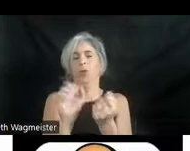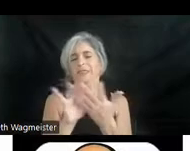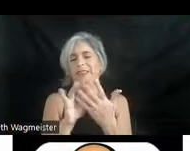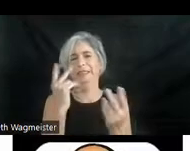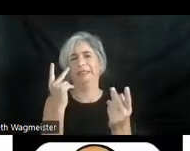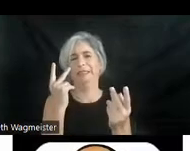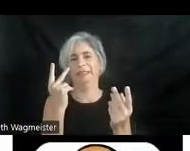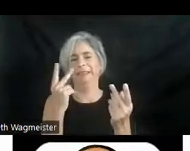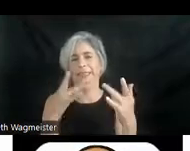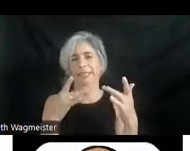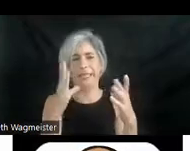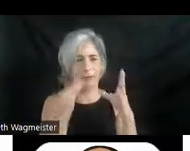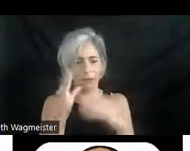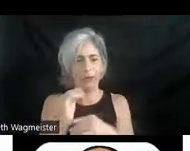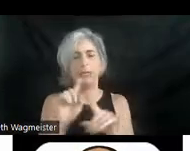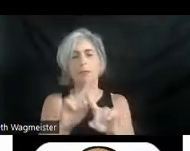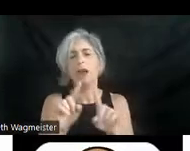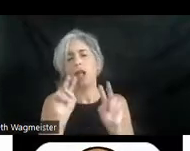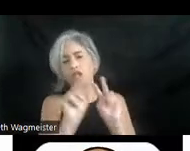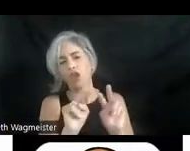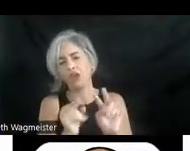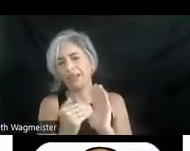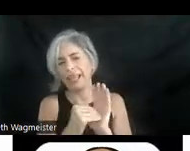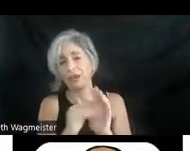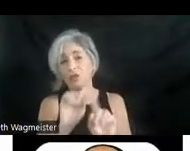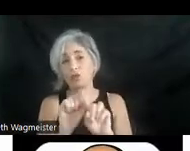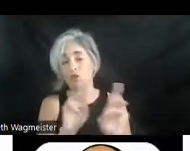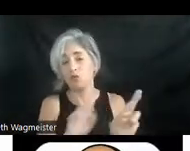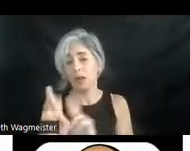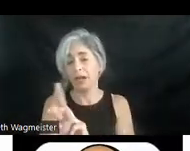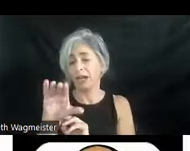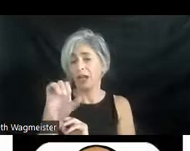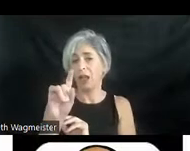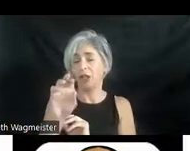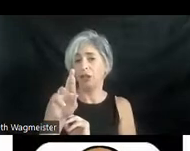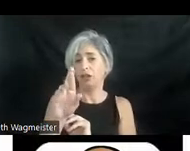it for you but let's give it a look. Here you go. Color of Paradise video with audio